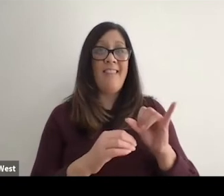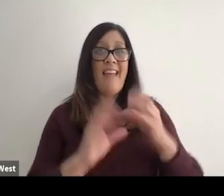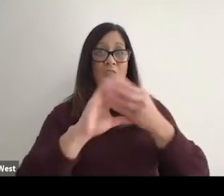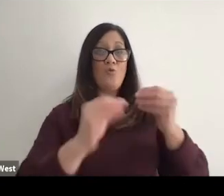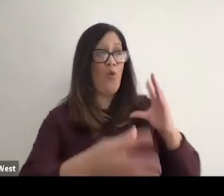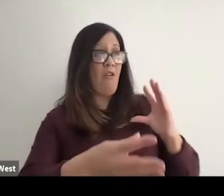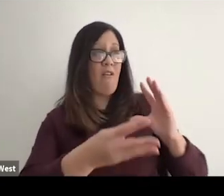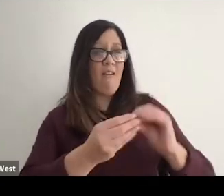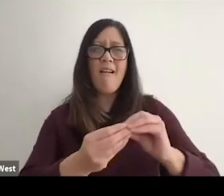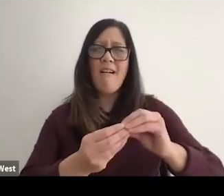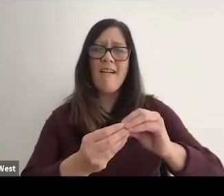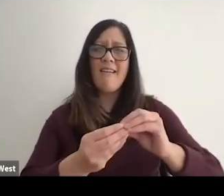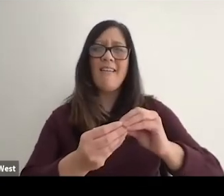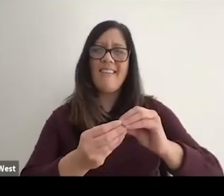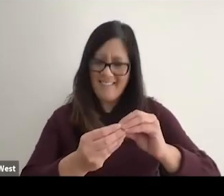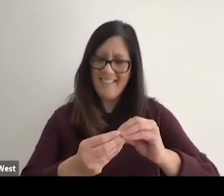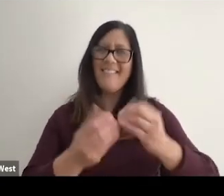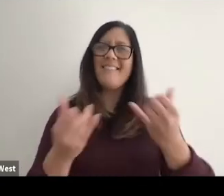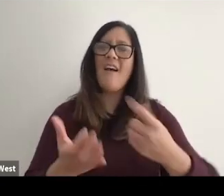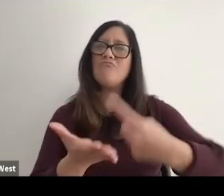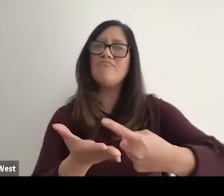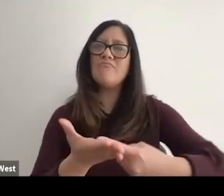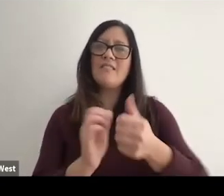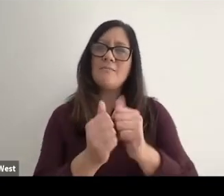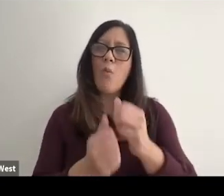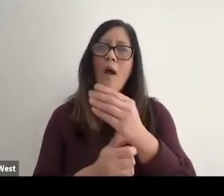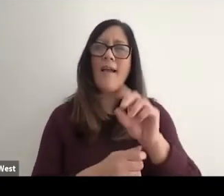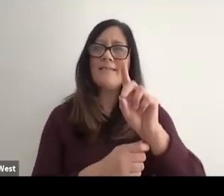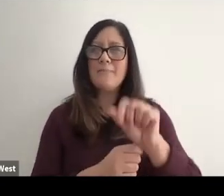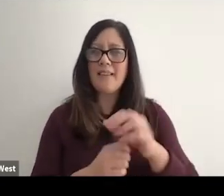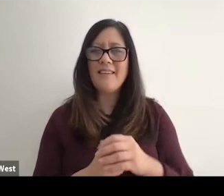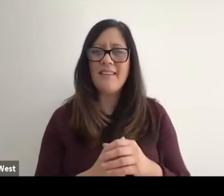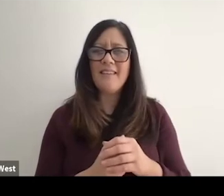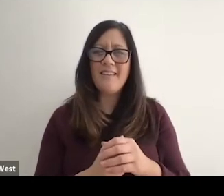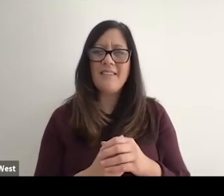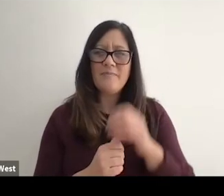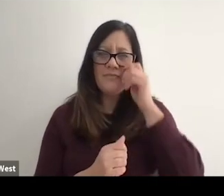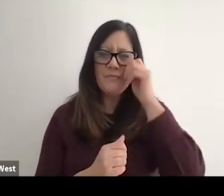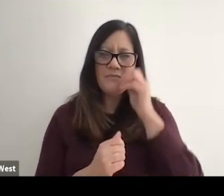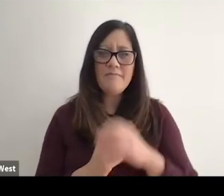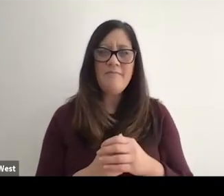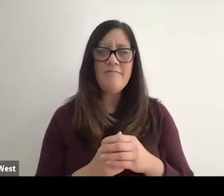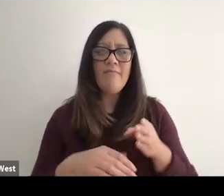up the conversation today for us on sports and disability. There's alot of things I began kind of